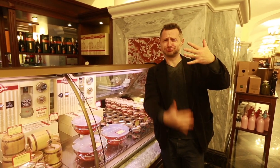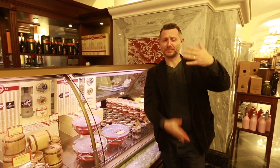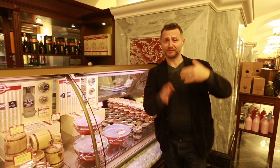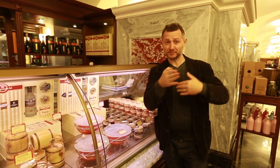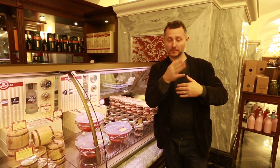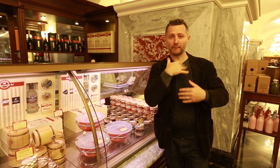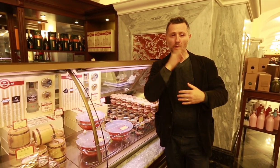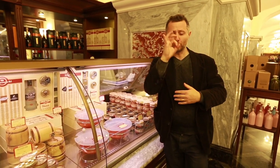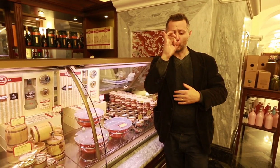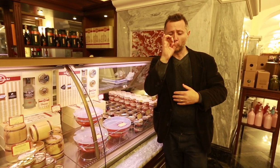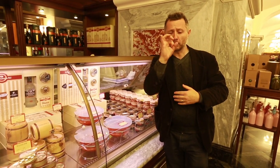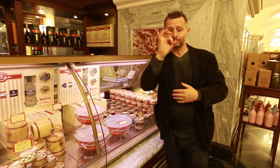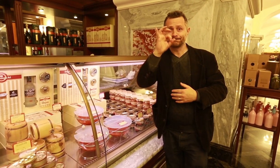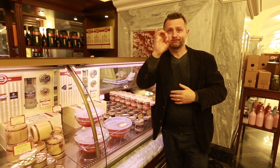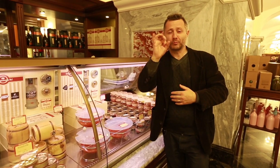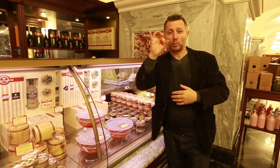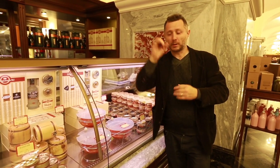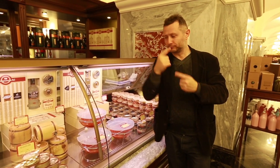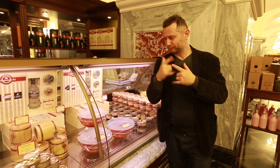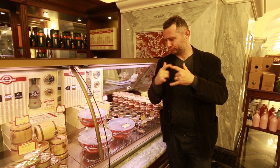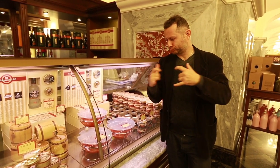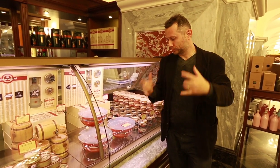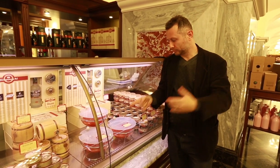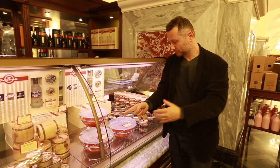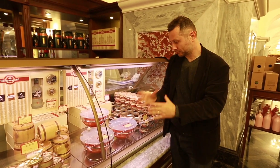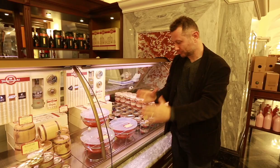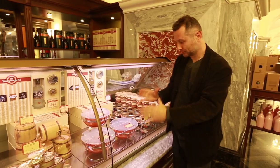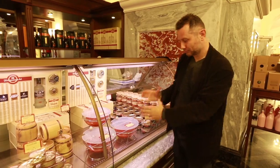in size, with some kinds being small and others being large.